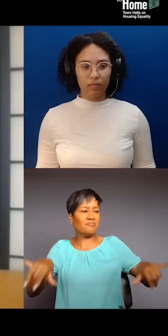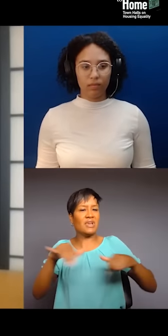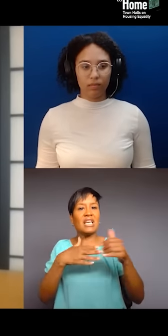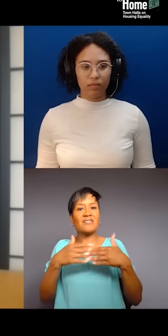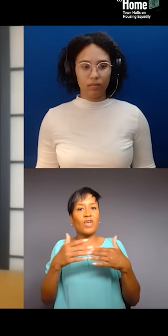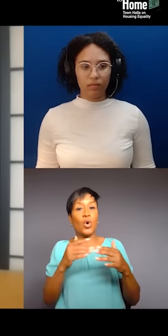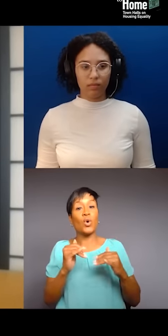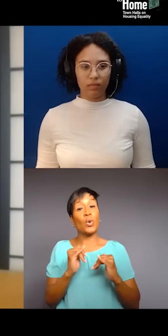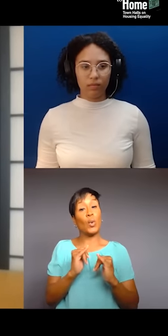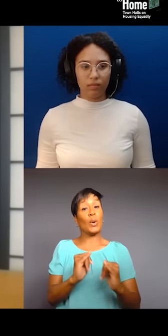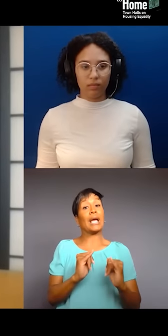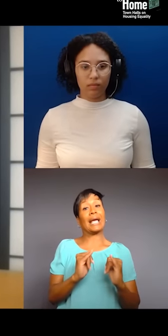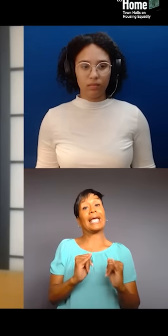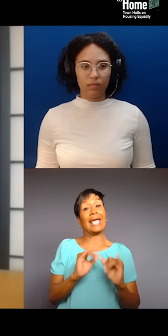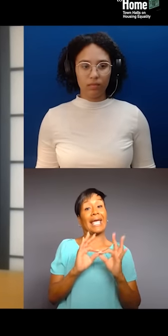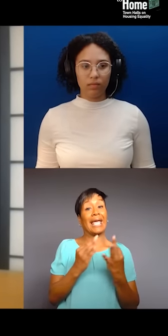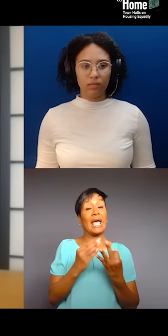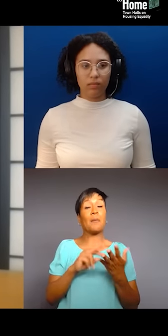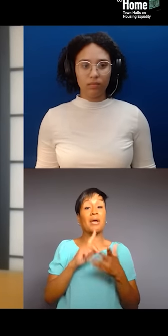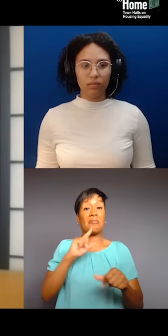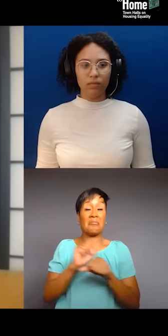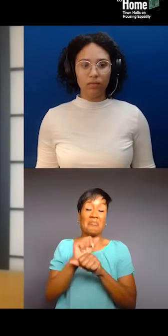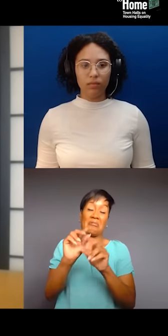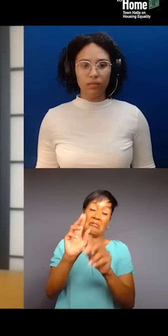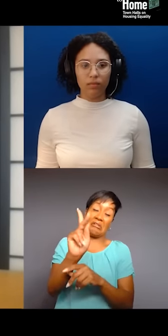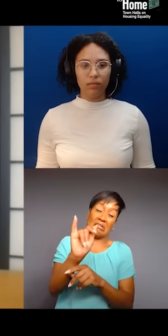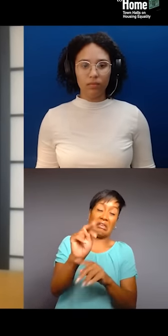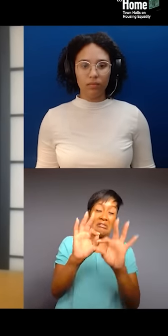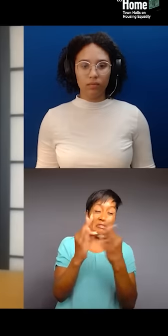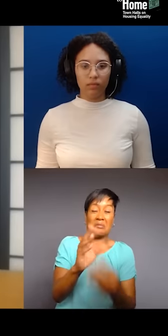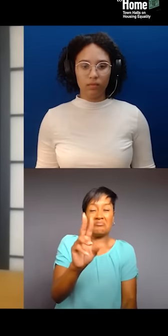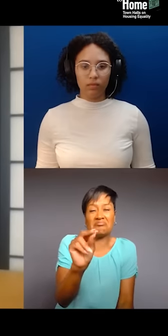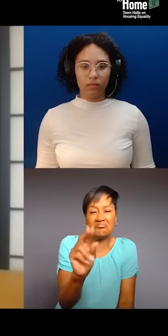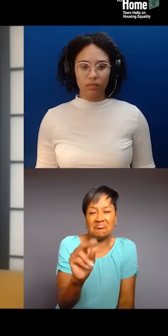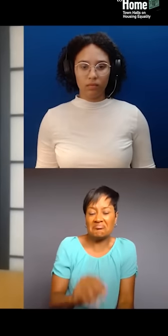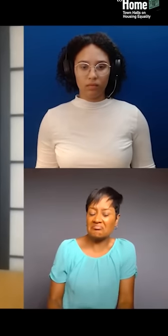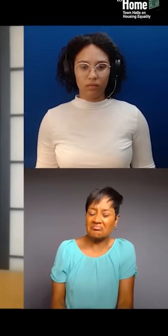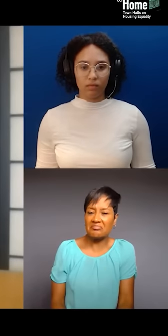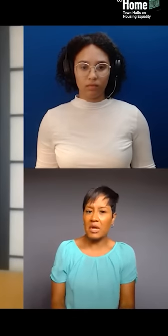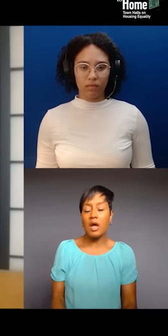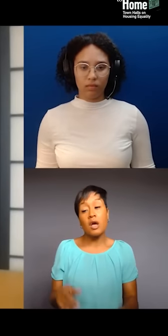And so, I think that it's very important that, if your work is about the community, your work is about the community. If you're...